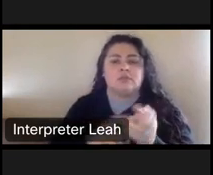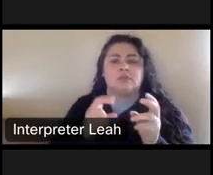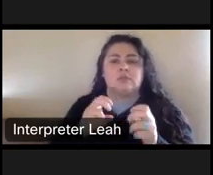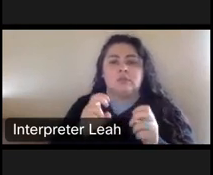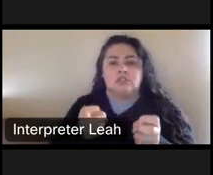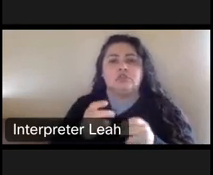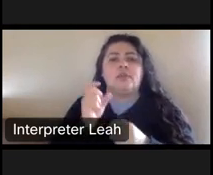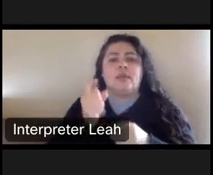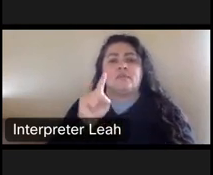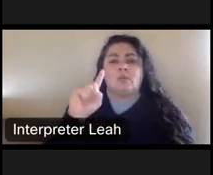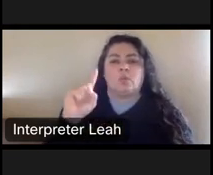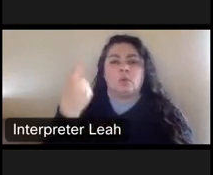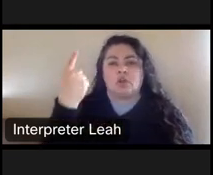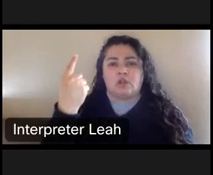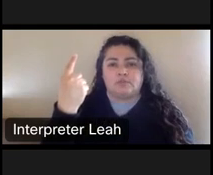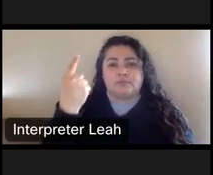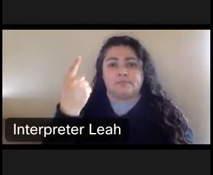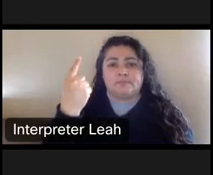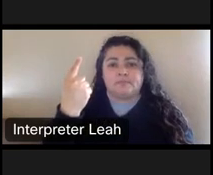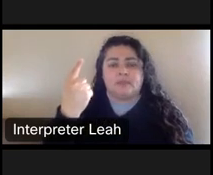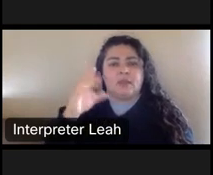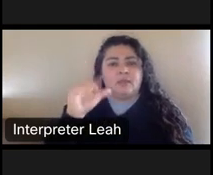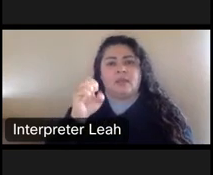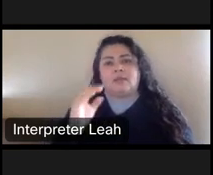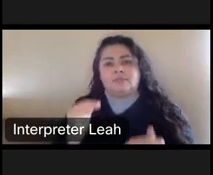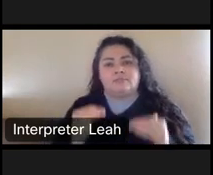So then the case went up on appeal next slide please.